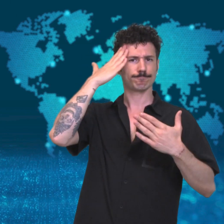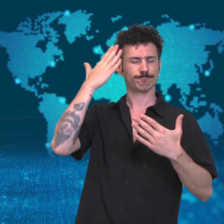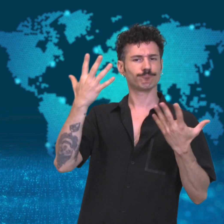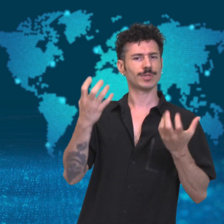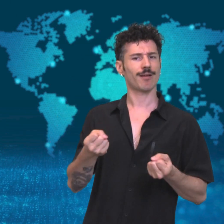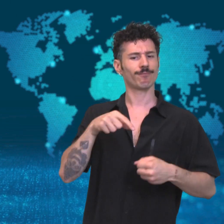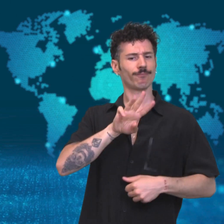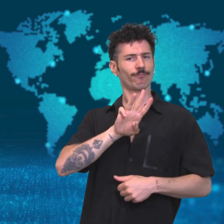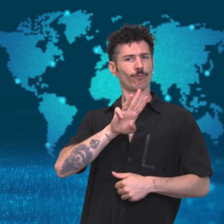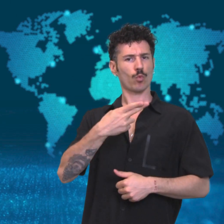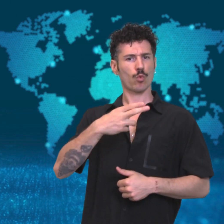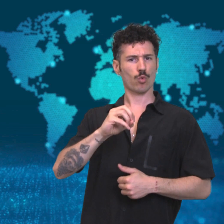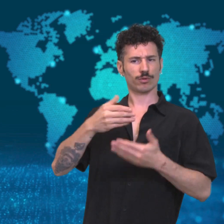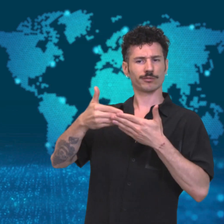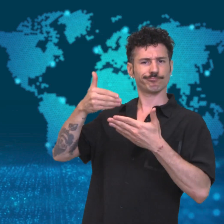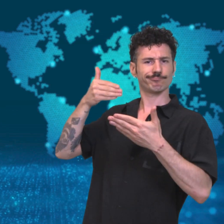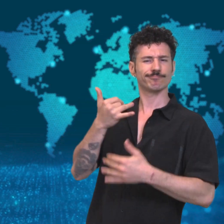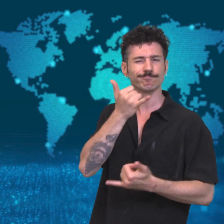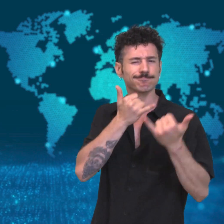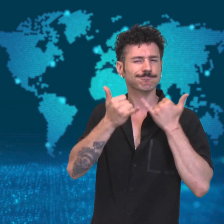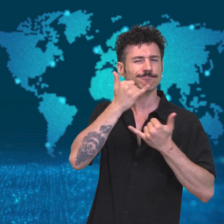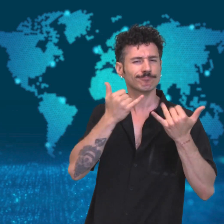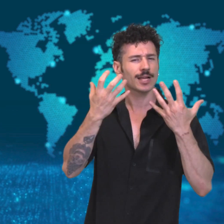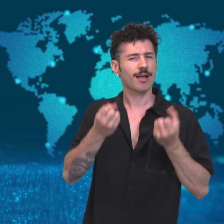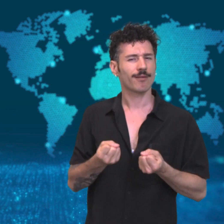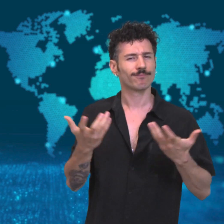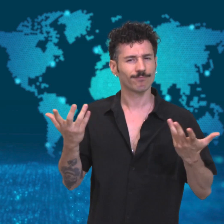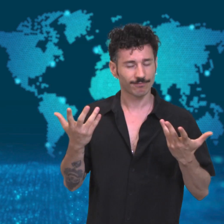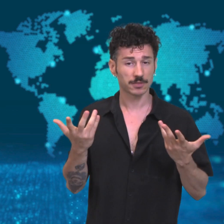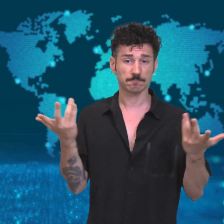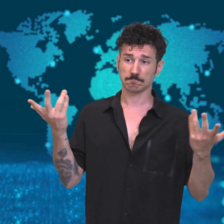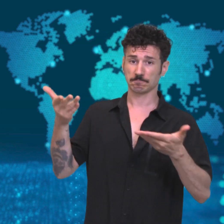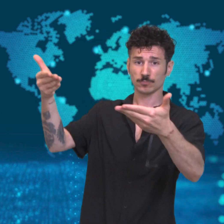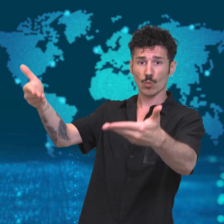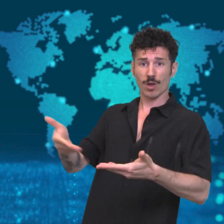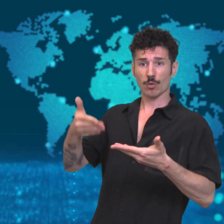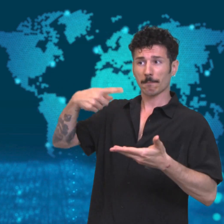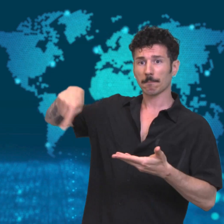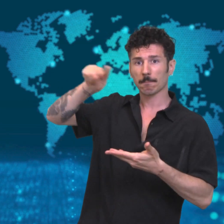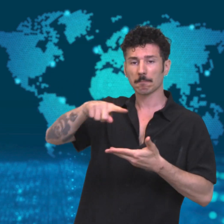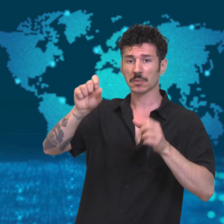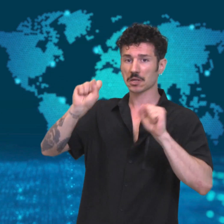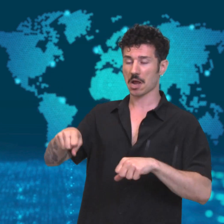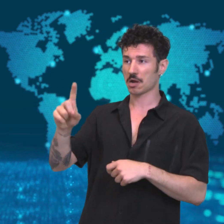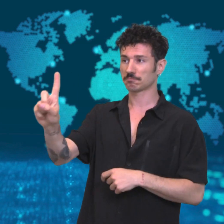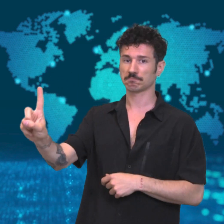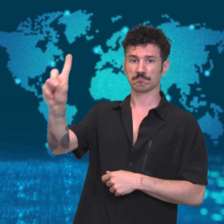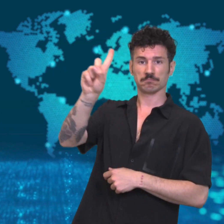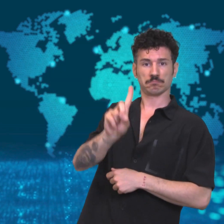acknowledged that they have made mistakes but welcomed